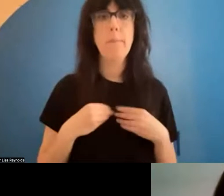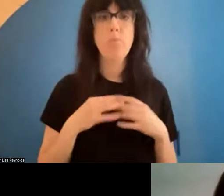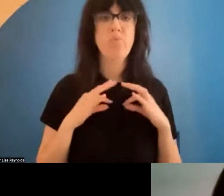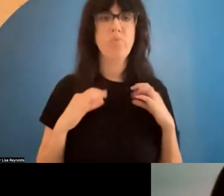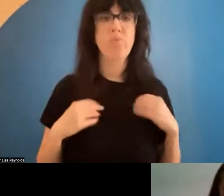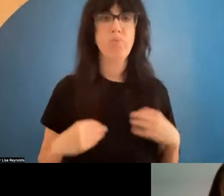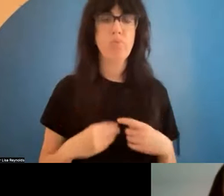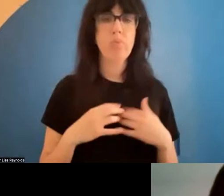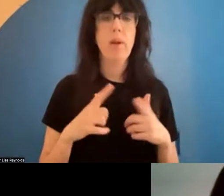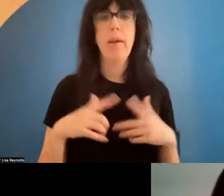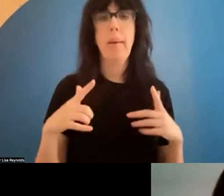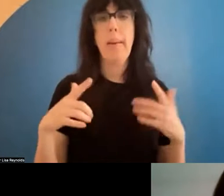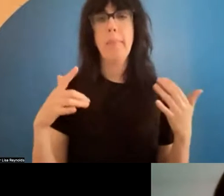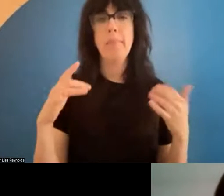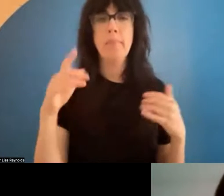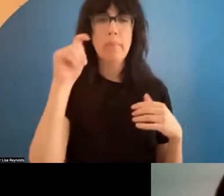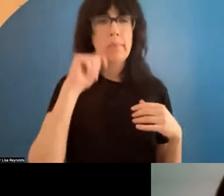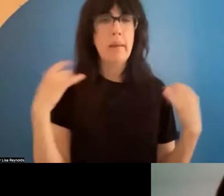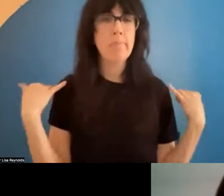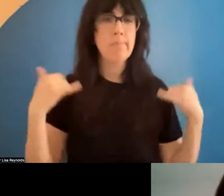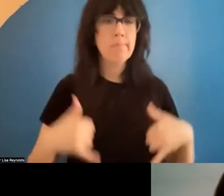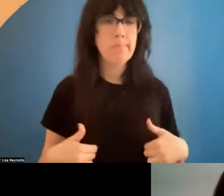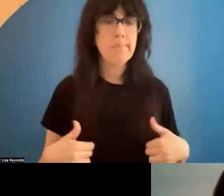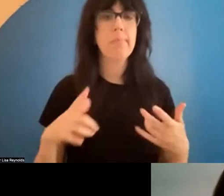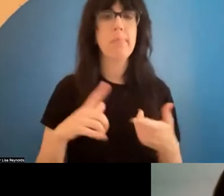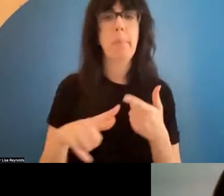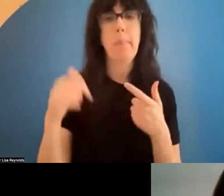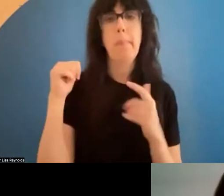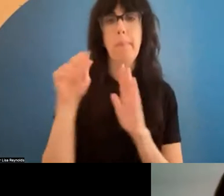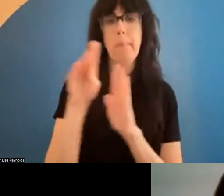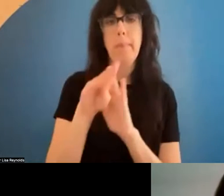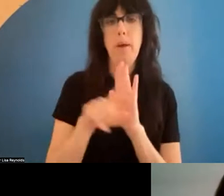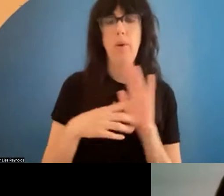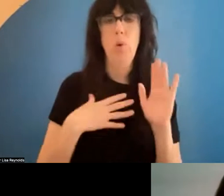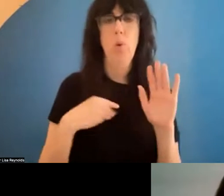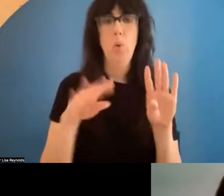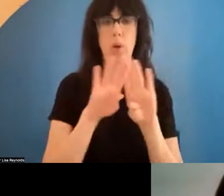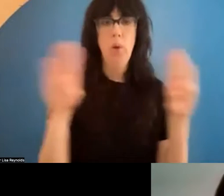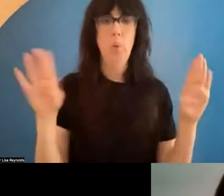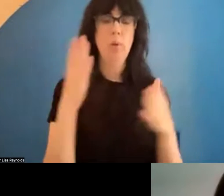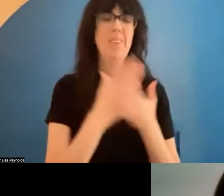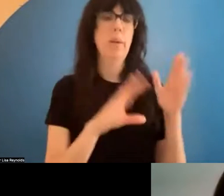hair, I am wearing a beige card began and my background is a white